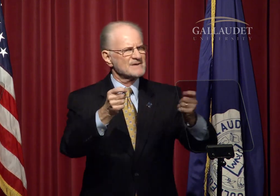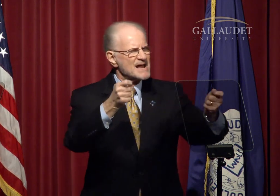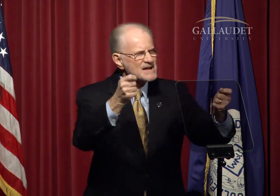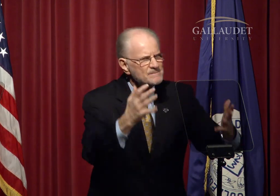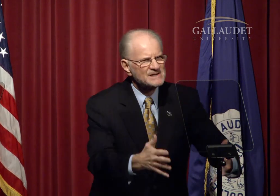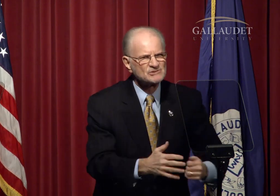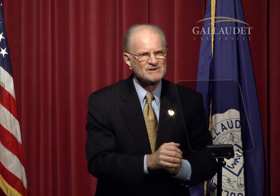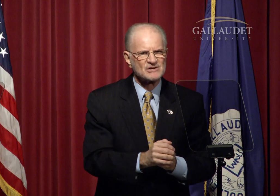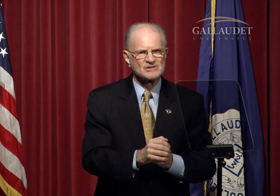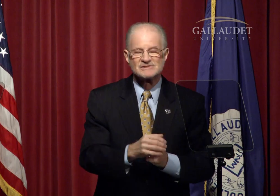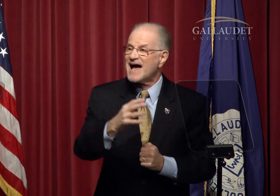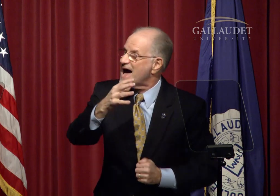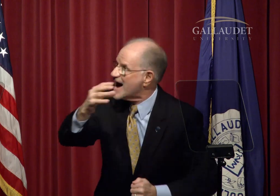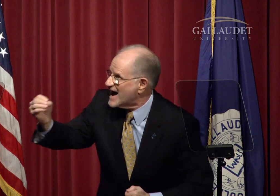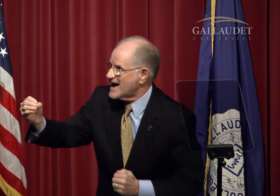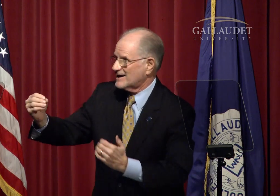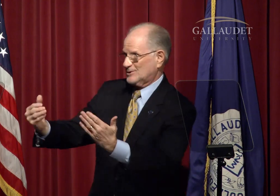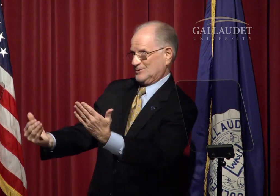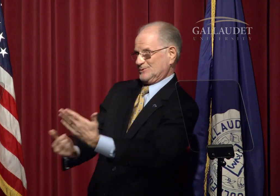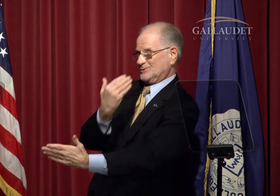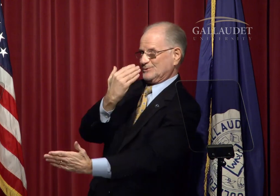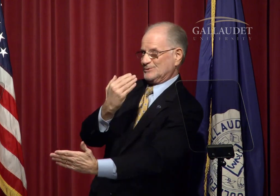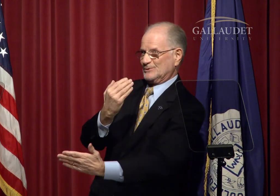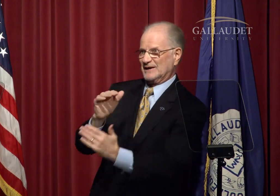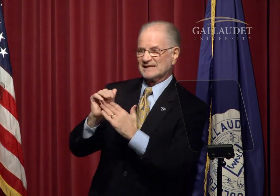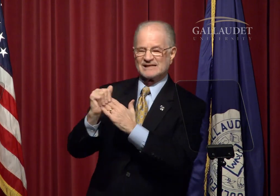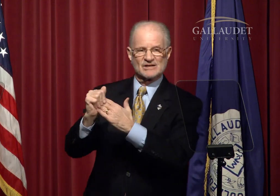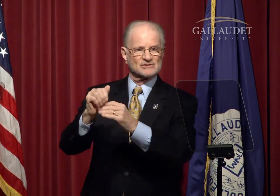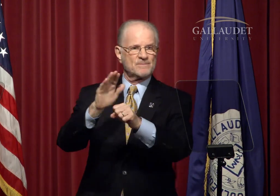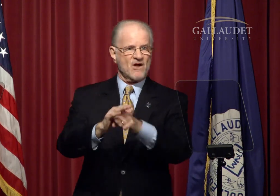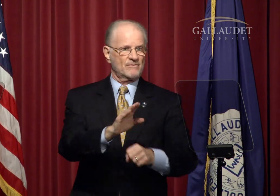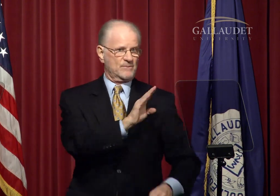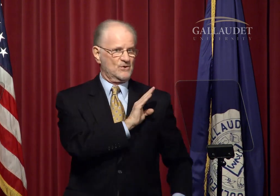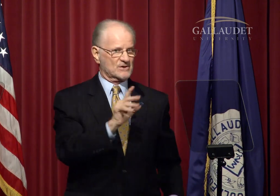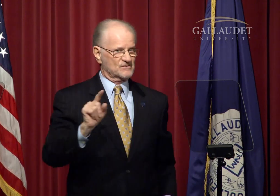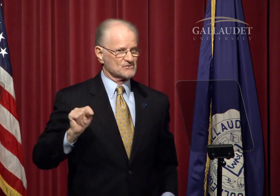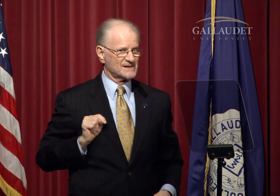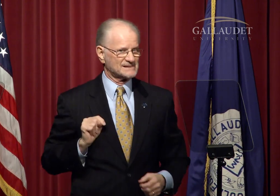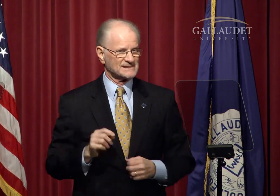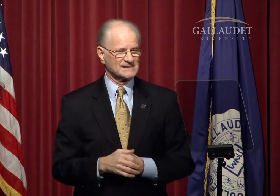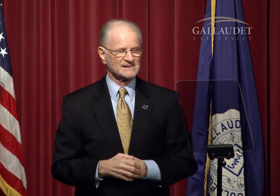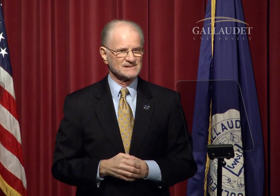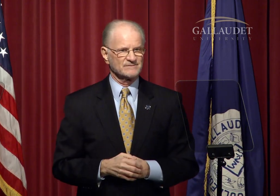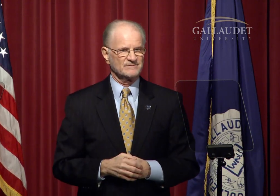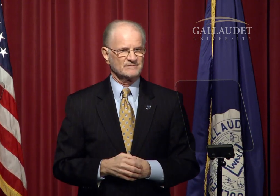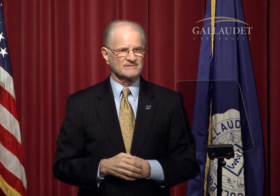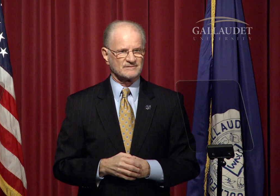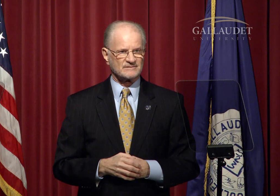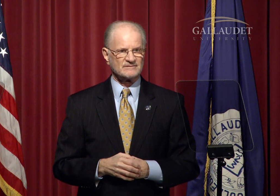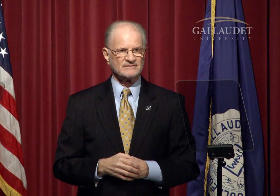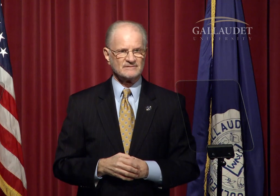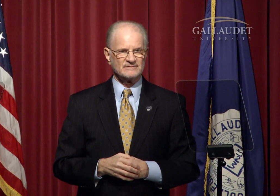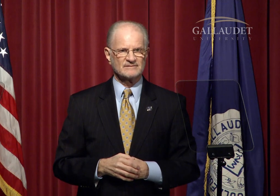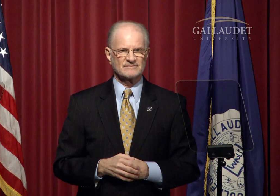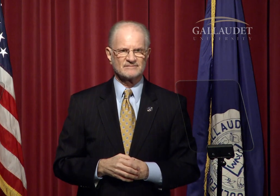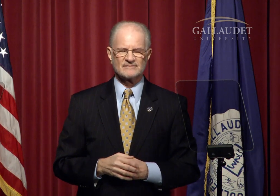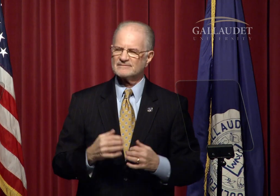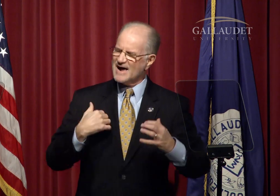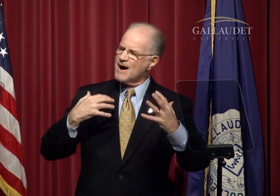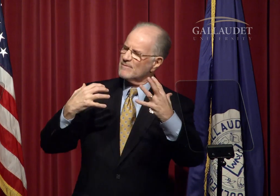administrators, and new leadership on the Board of Trustees.